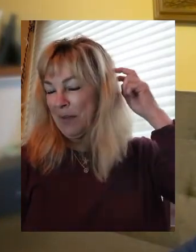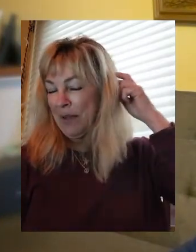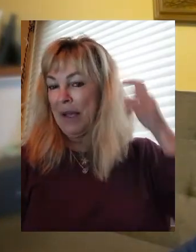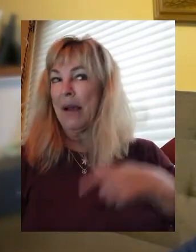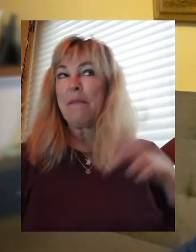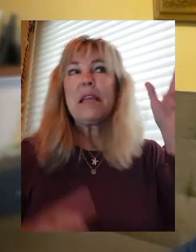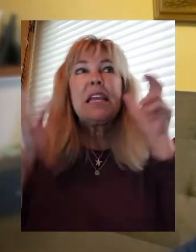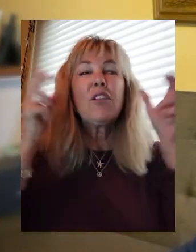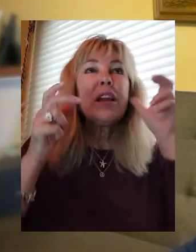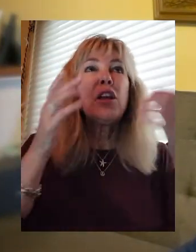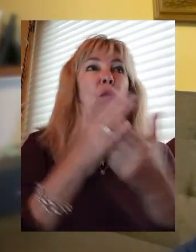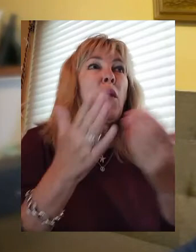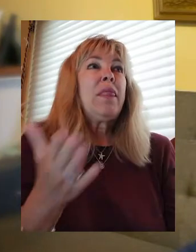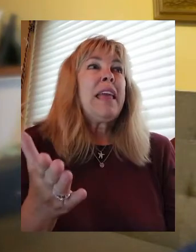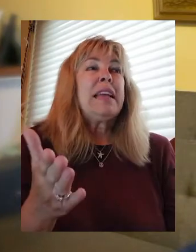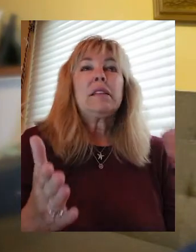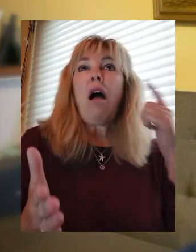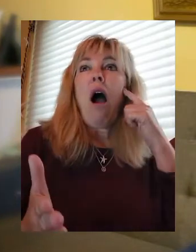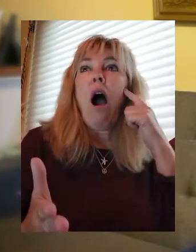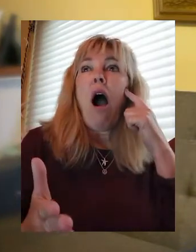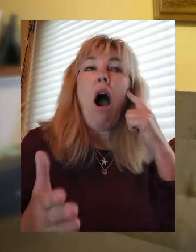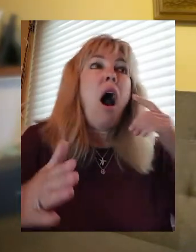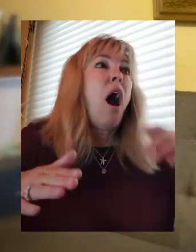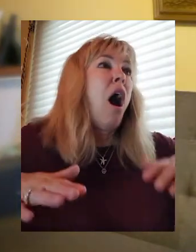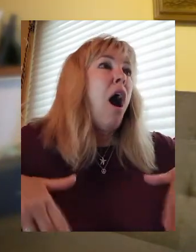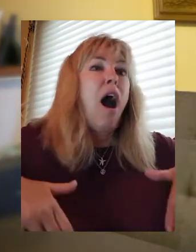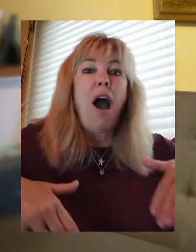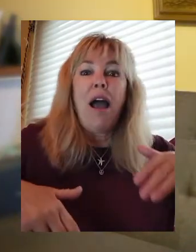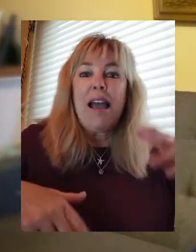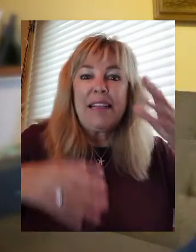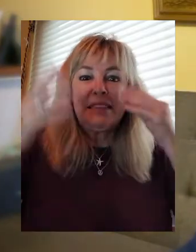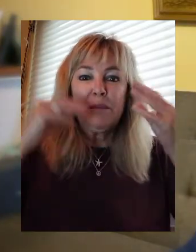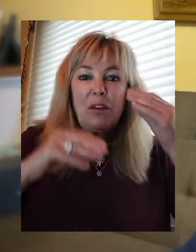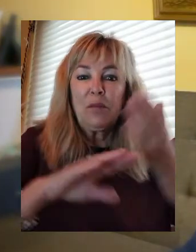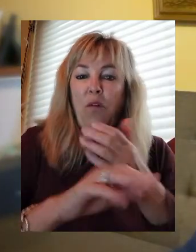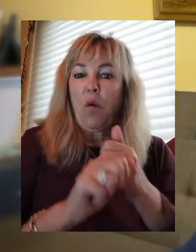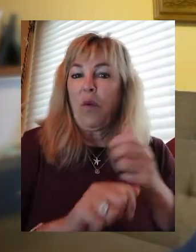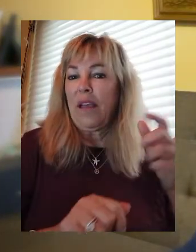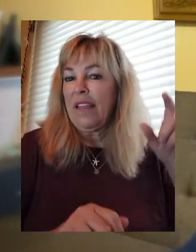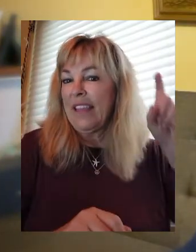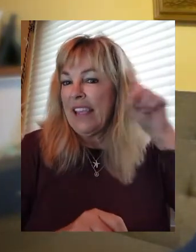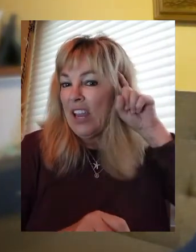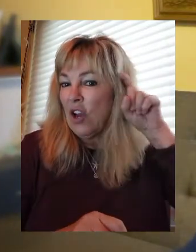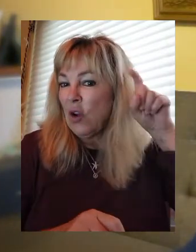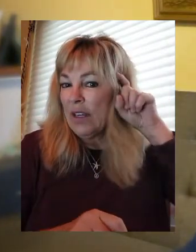before with my hearing aids. For example, Rosie the dog when she's sleeping,